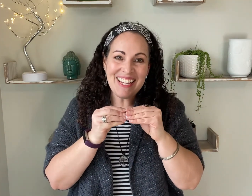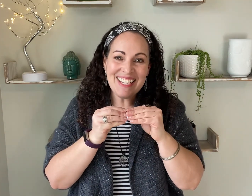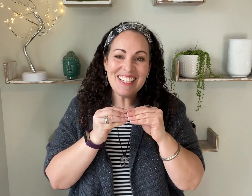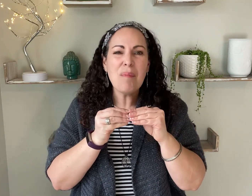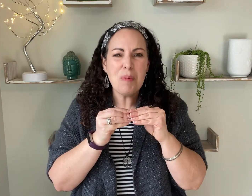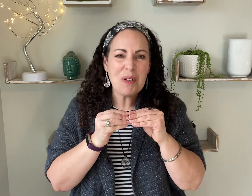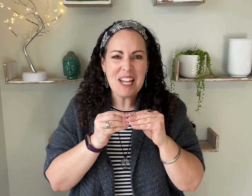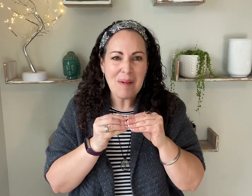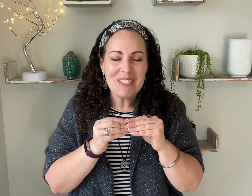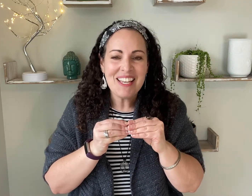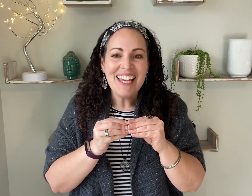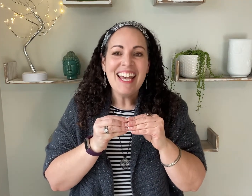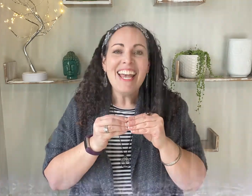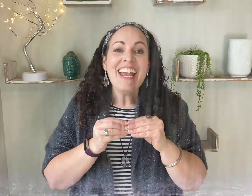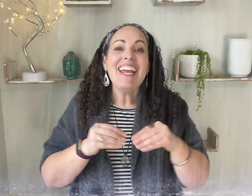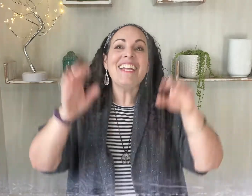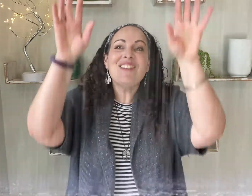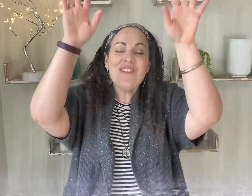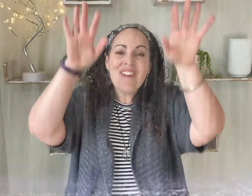A couple more times.